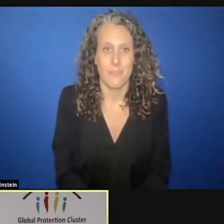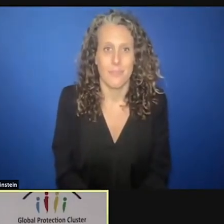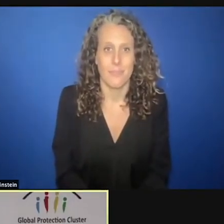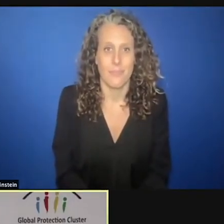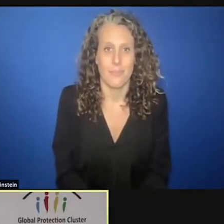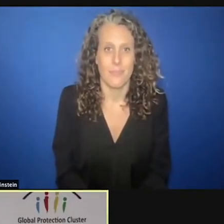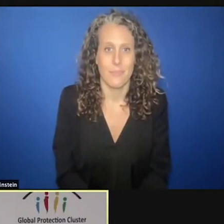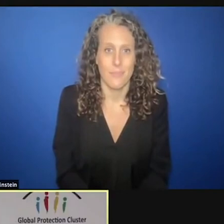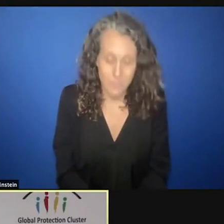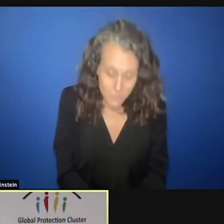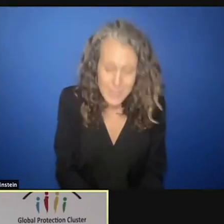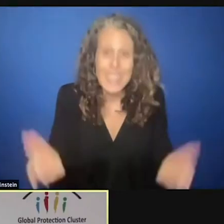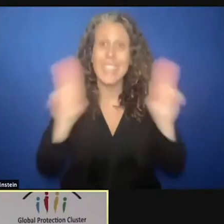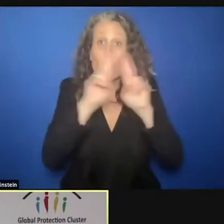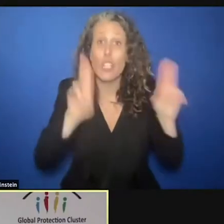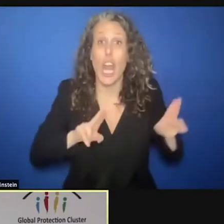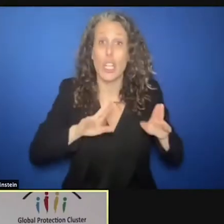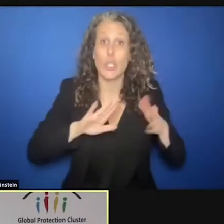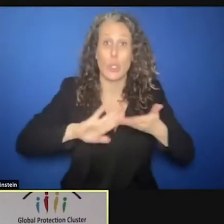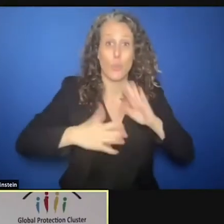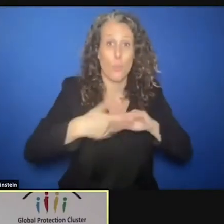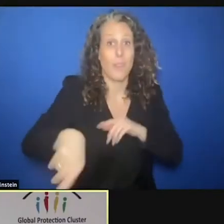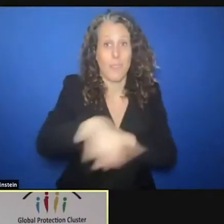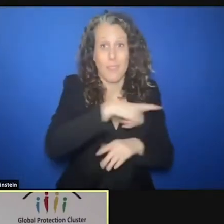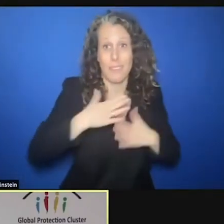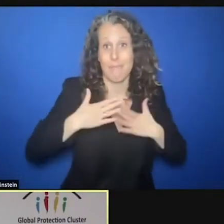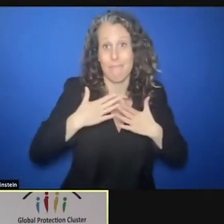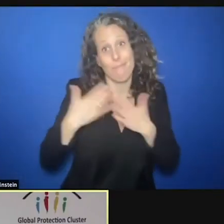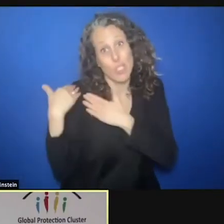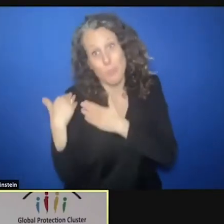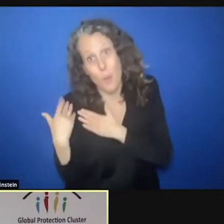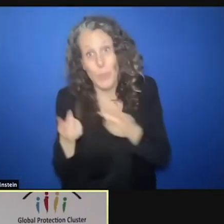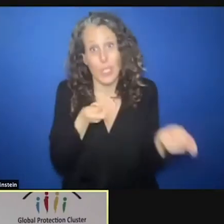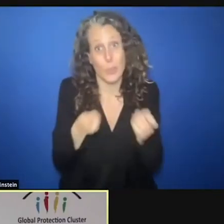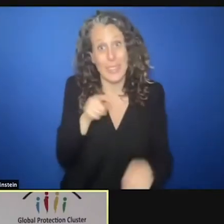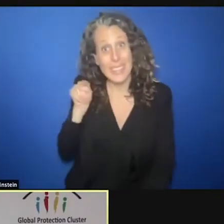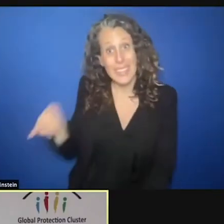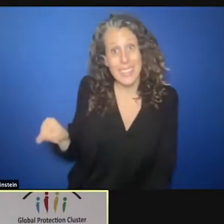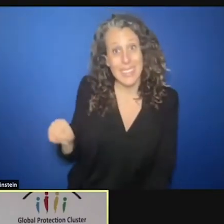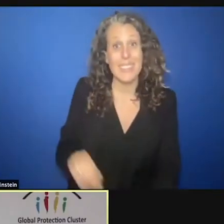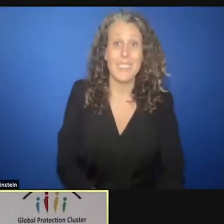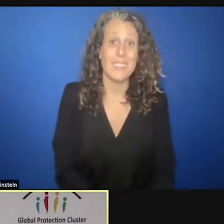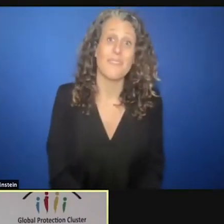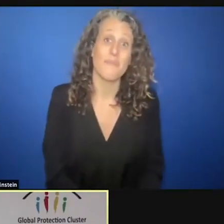an international community to deal with. So when we are talking about protection,